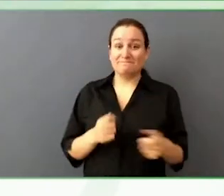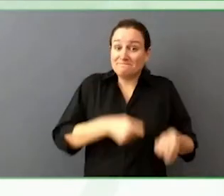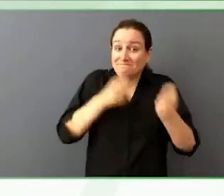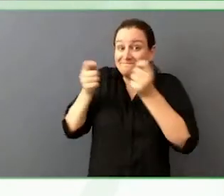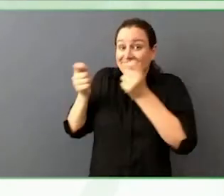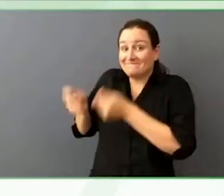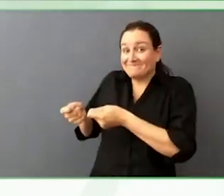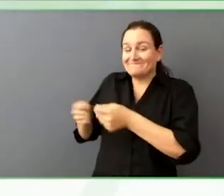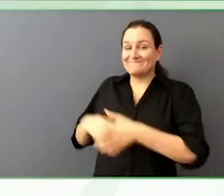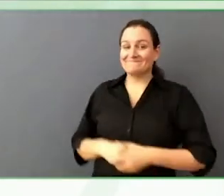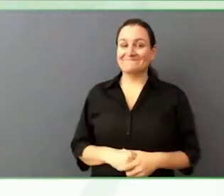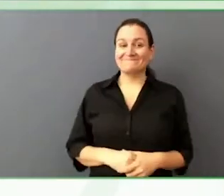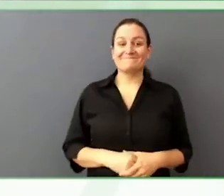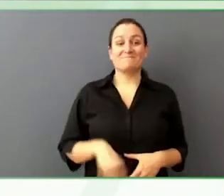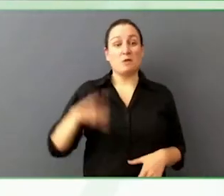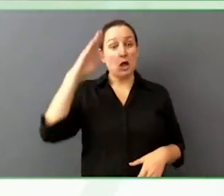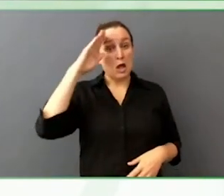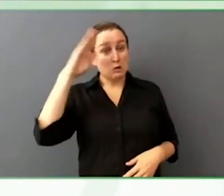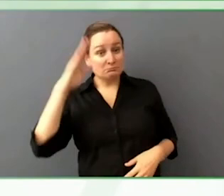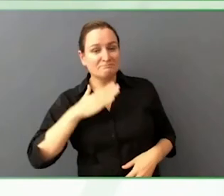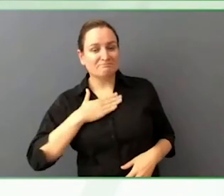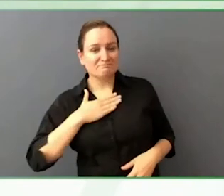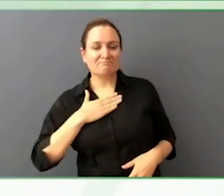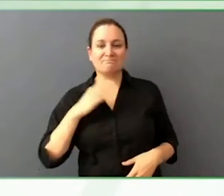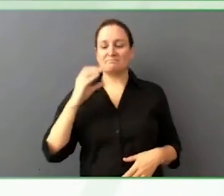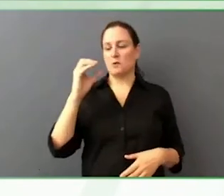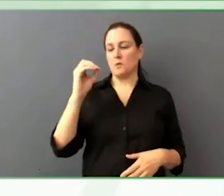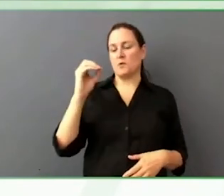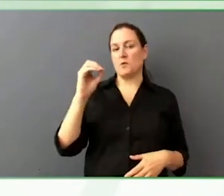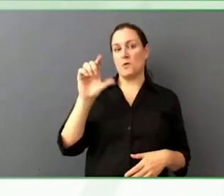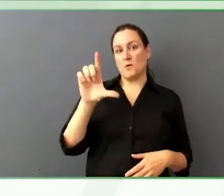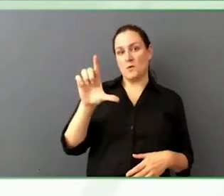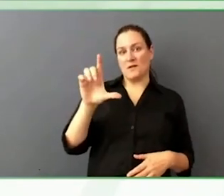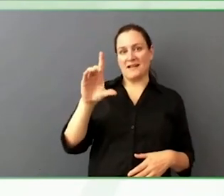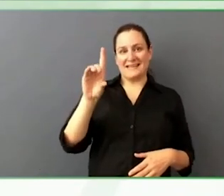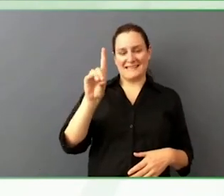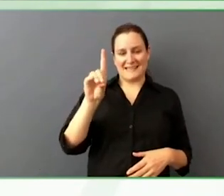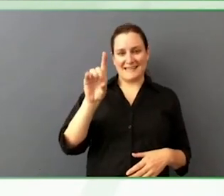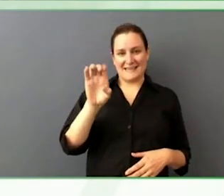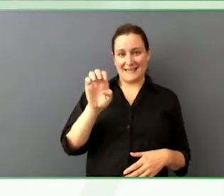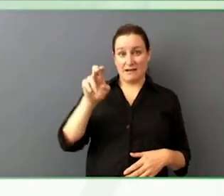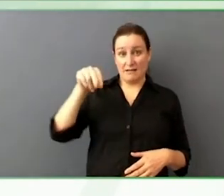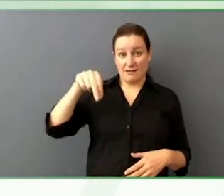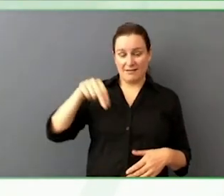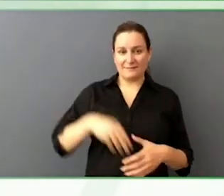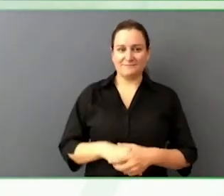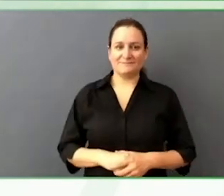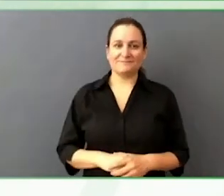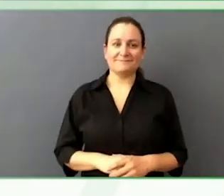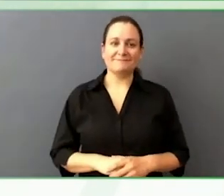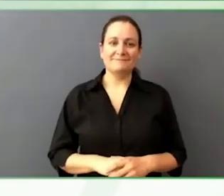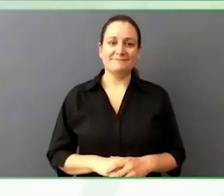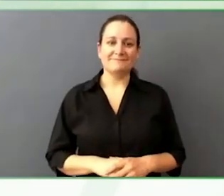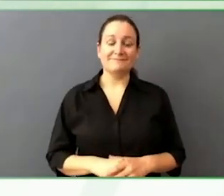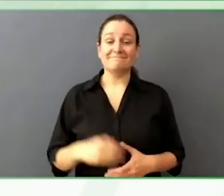I am Holden, he and him pronouns, New York recently, DC, I am lucky